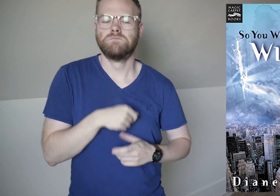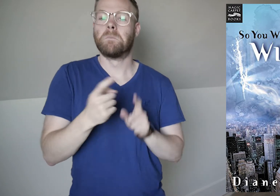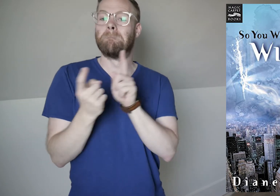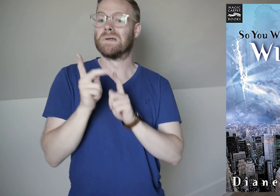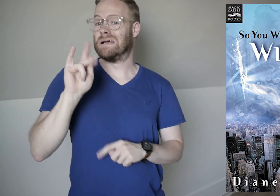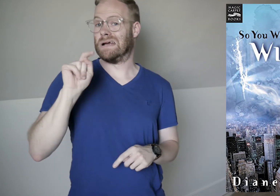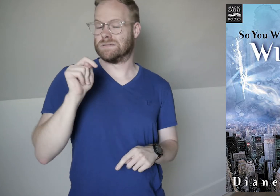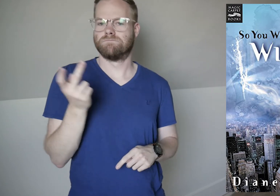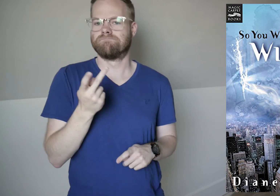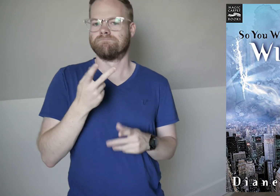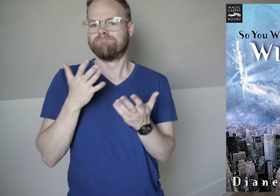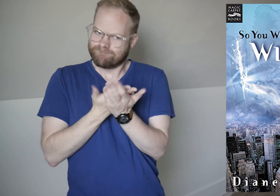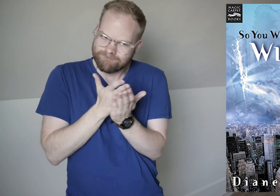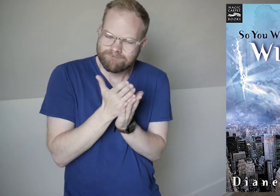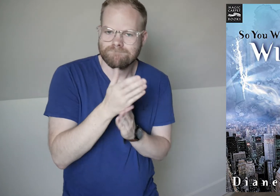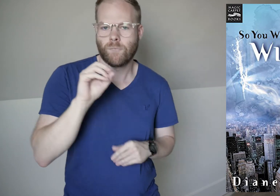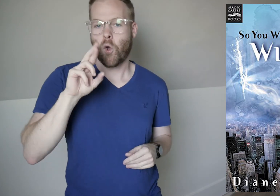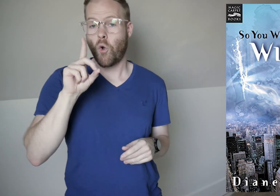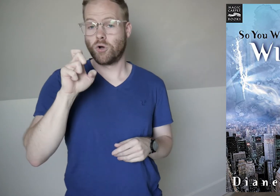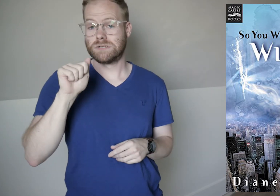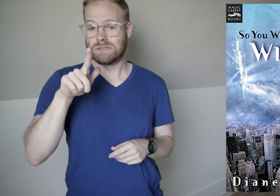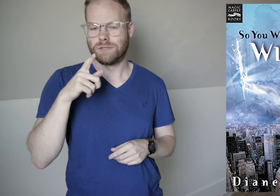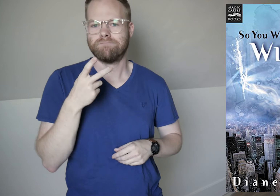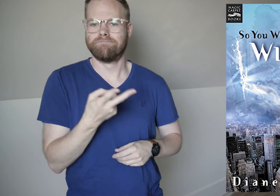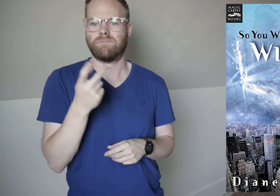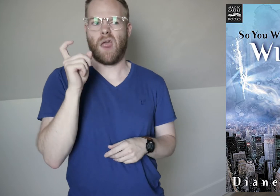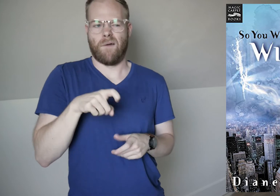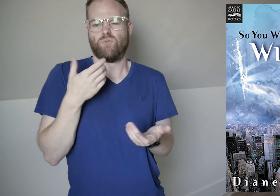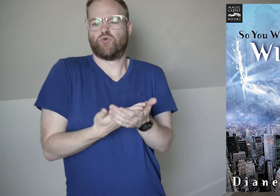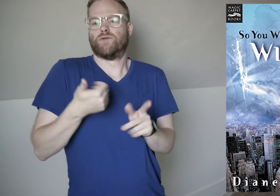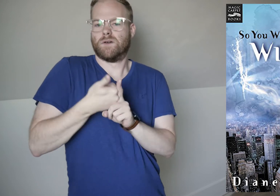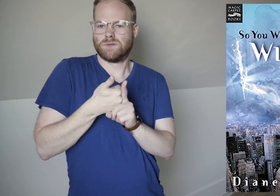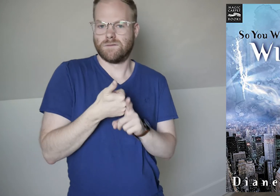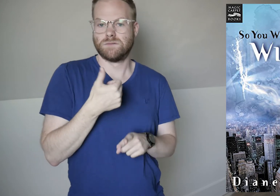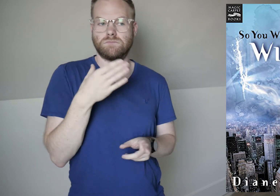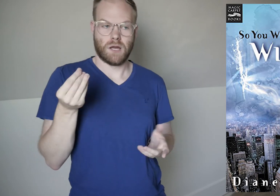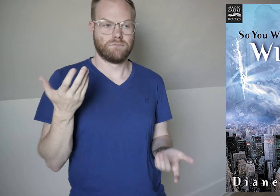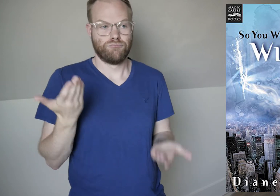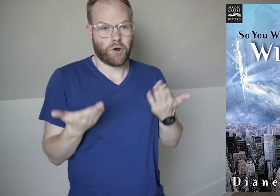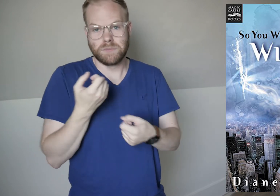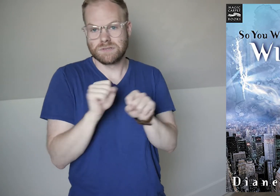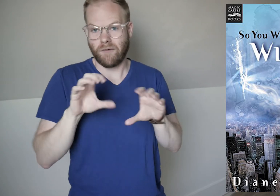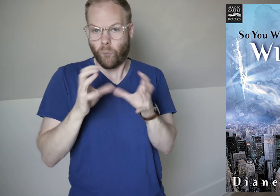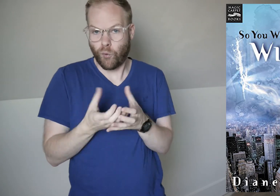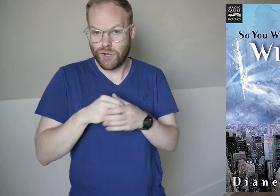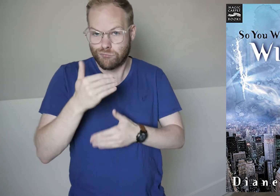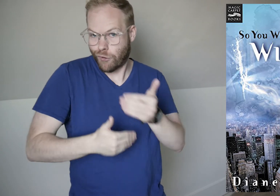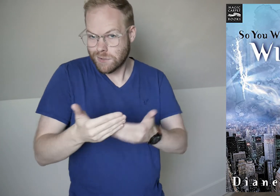She meets Kit, and they both go on an Ordeal, where they have to prove themselves and probably save the world in the process.